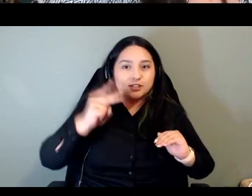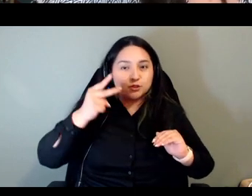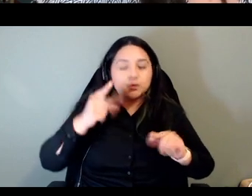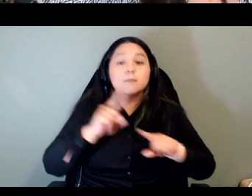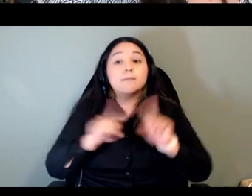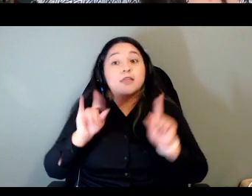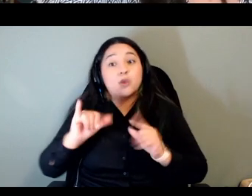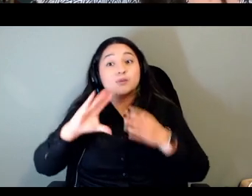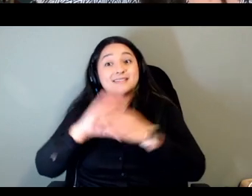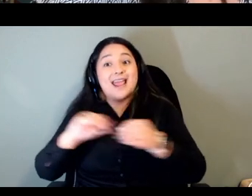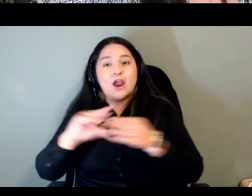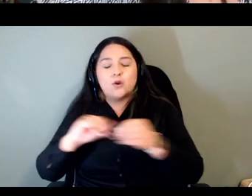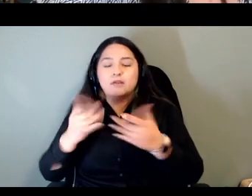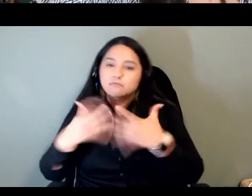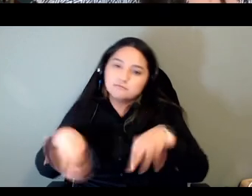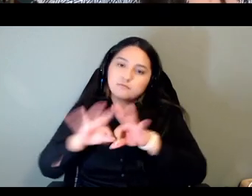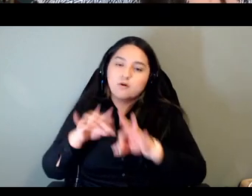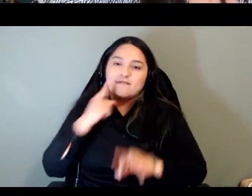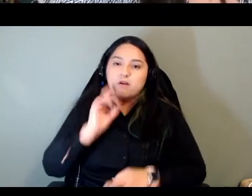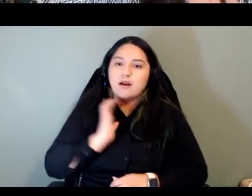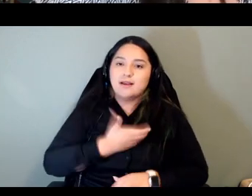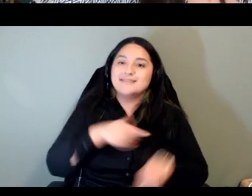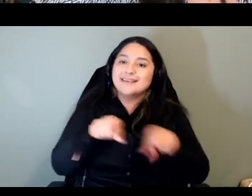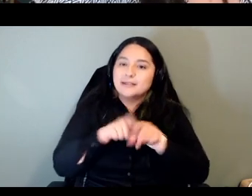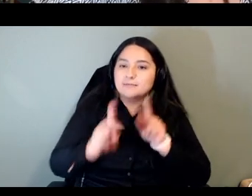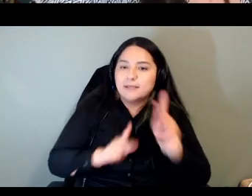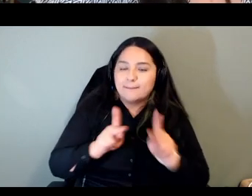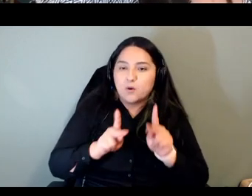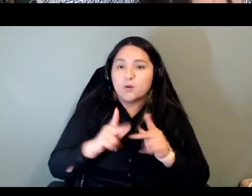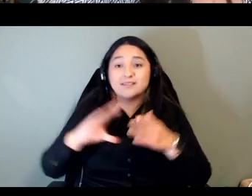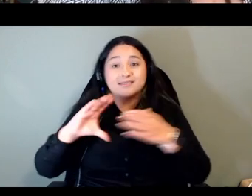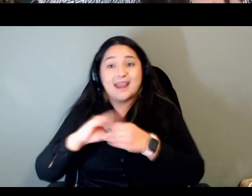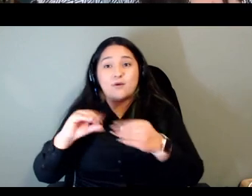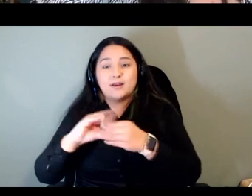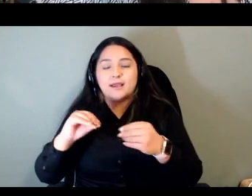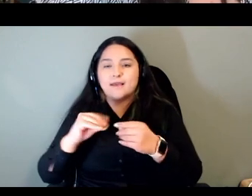a people and they're such a powerful tool we're pulling them out as i mentioned earlier